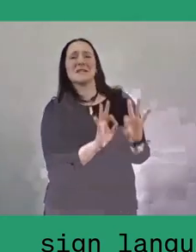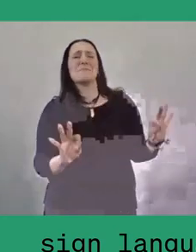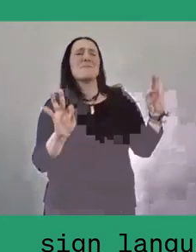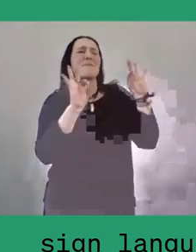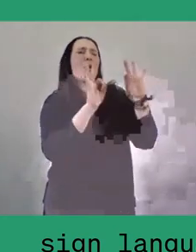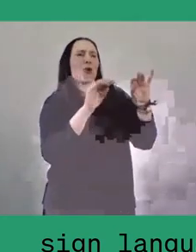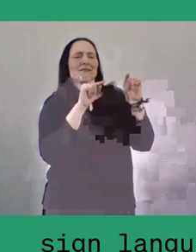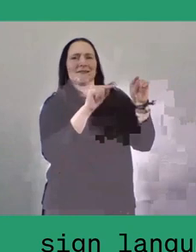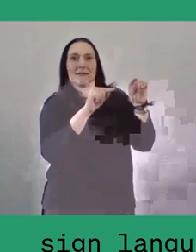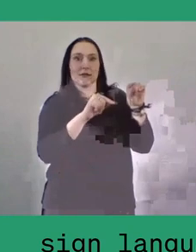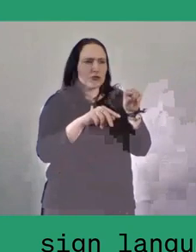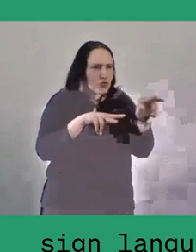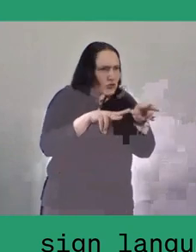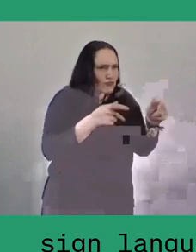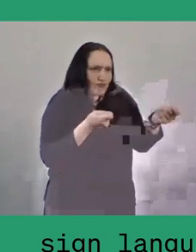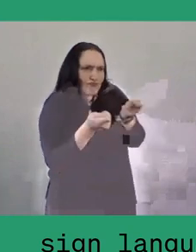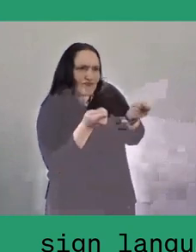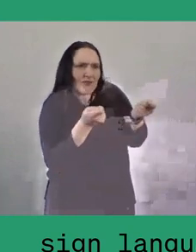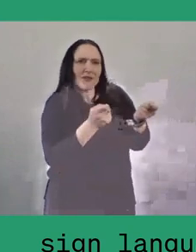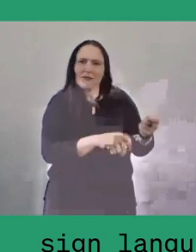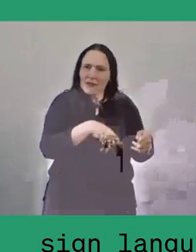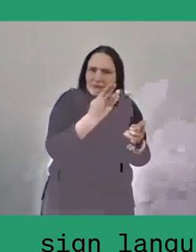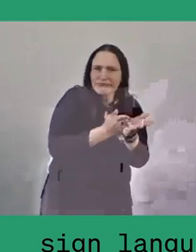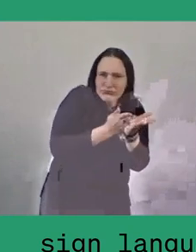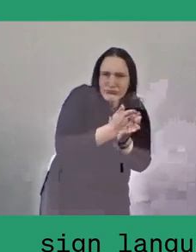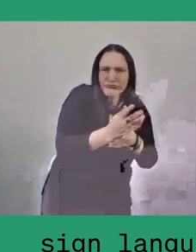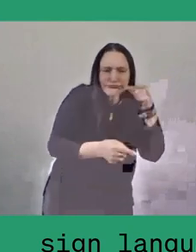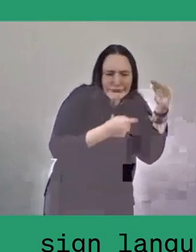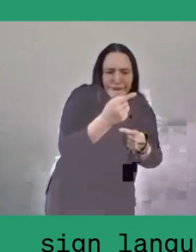the sustainability and distribution of the lumbung benefit